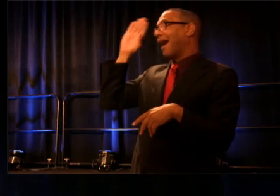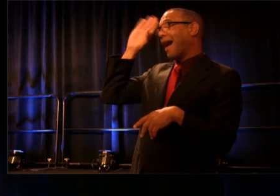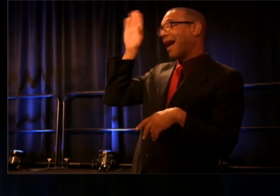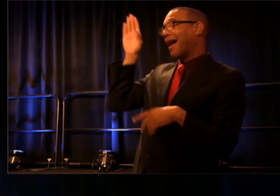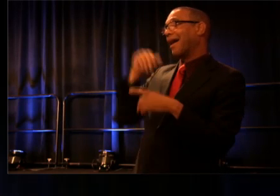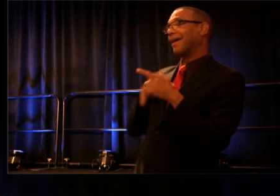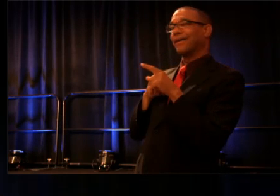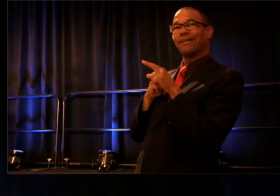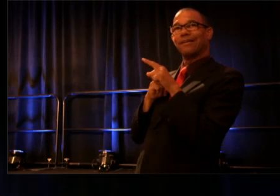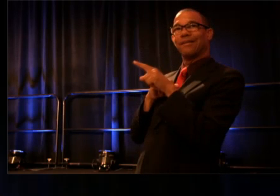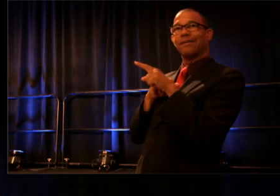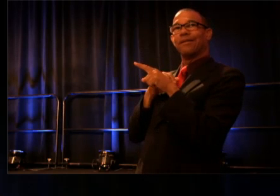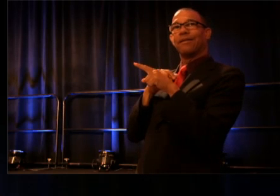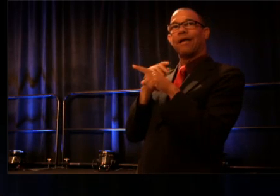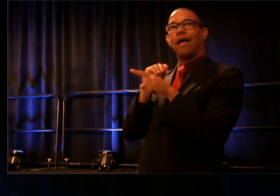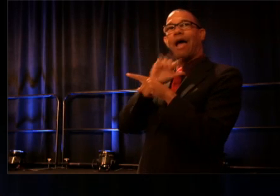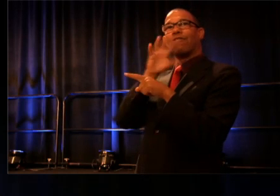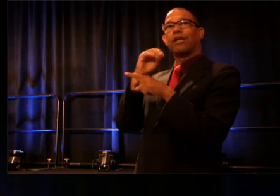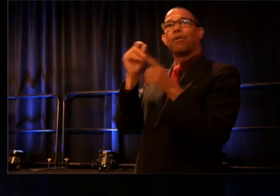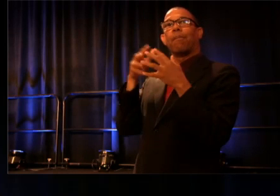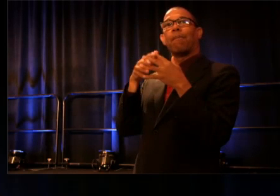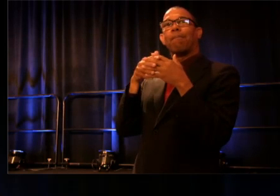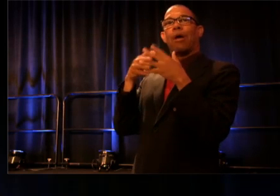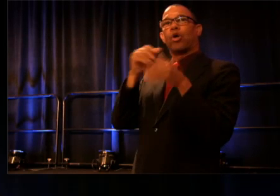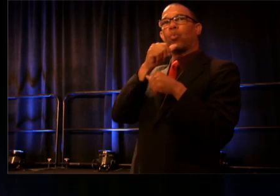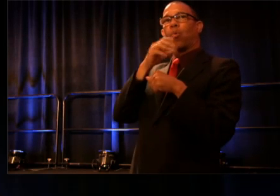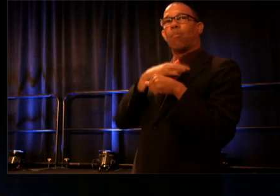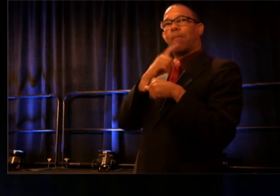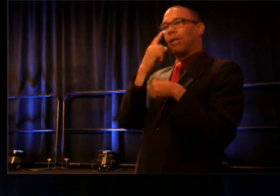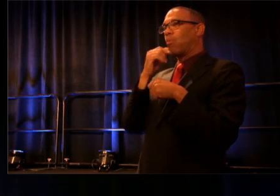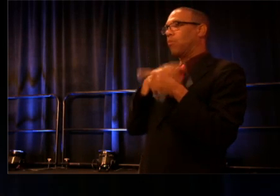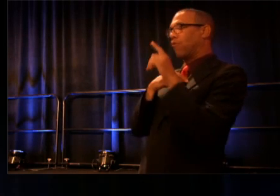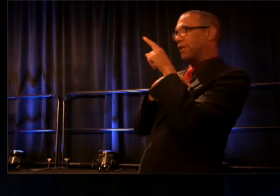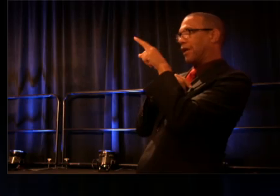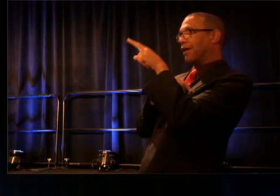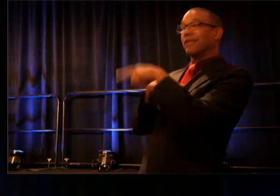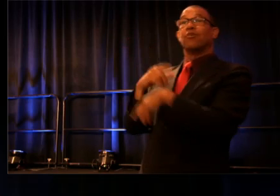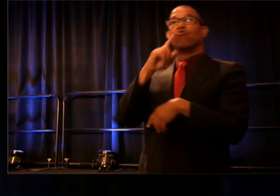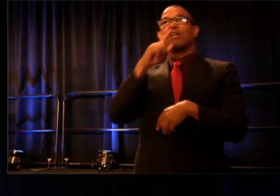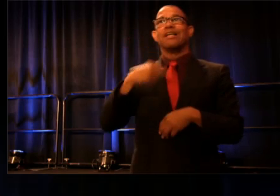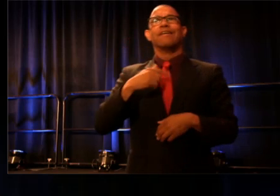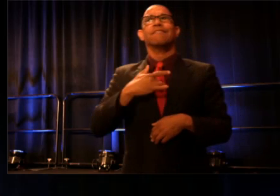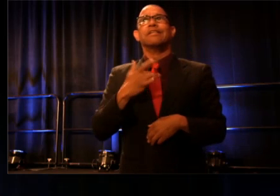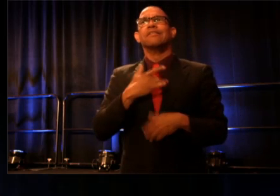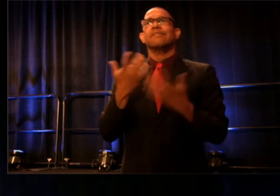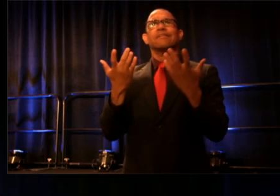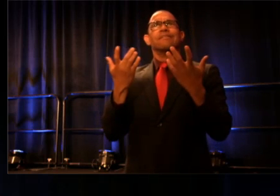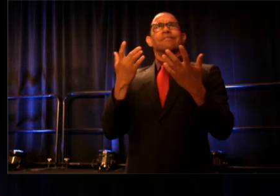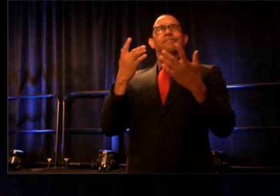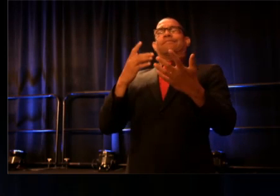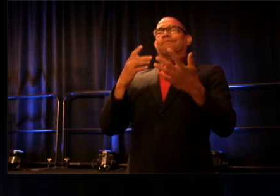It feels a little surreal to stand on the stage and see you out there in the house like some regular old attendee,